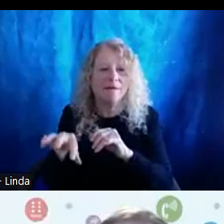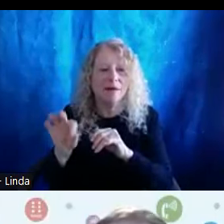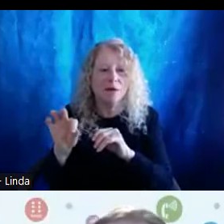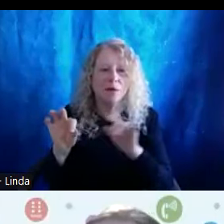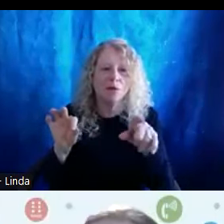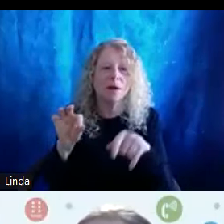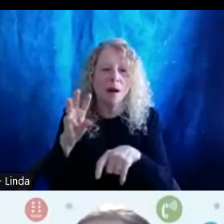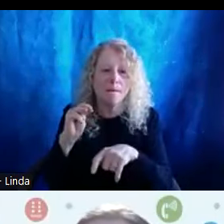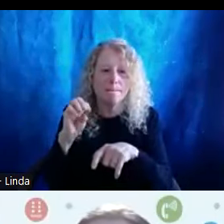Melinda threw it in the chat.